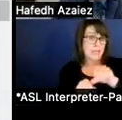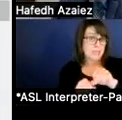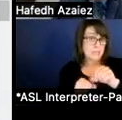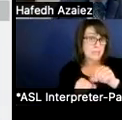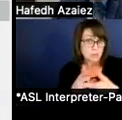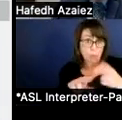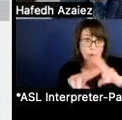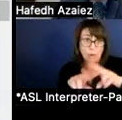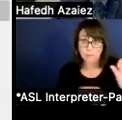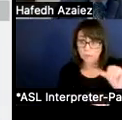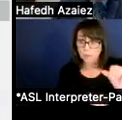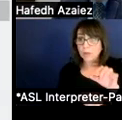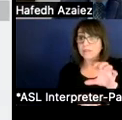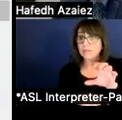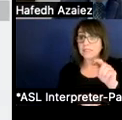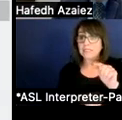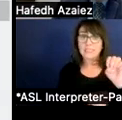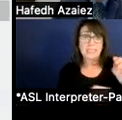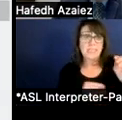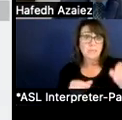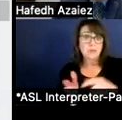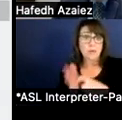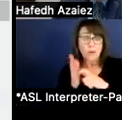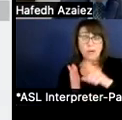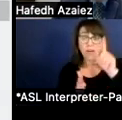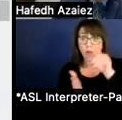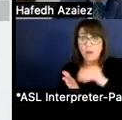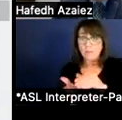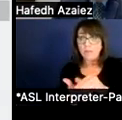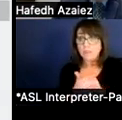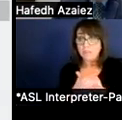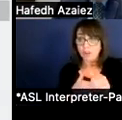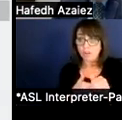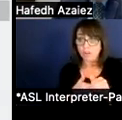We have a CTE spend requirement of a million dollars. And at the time of this presentation,